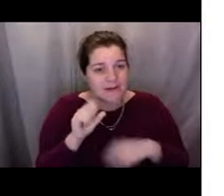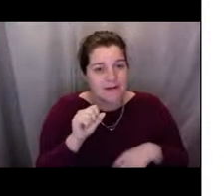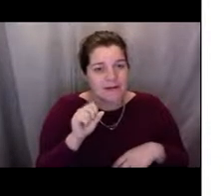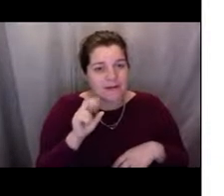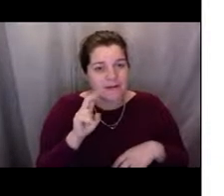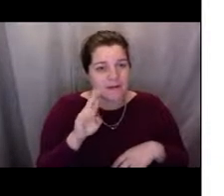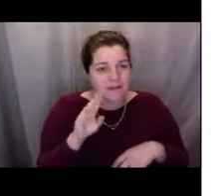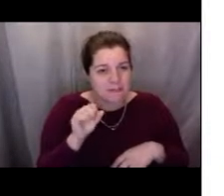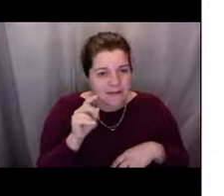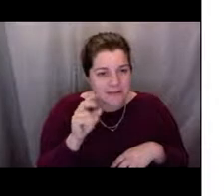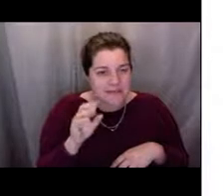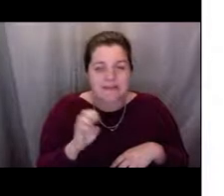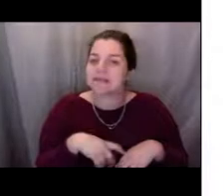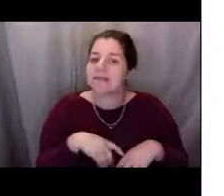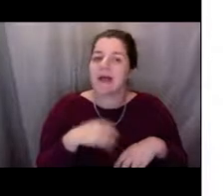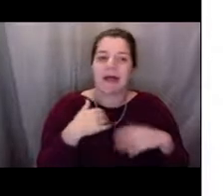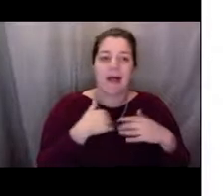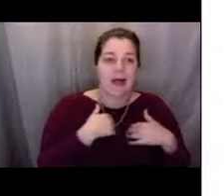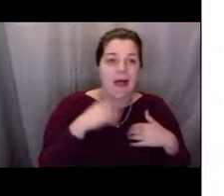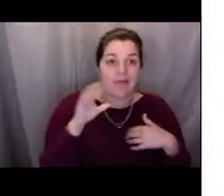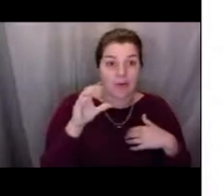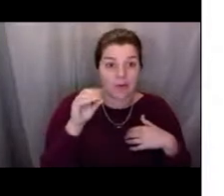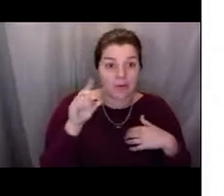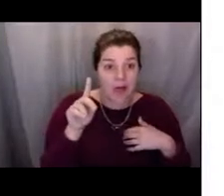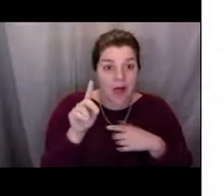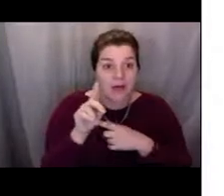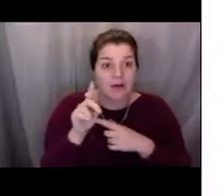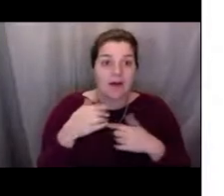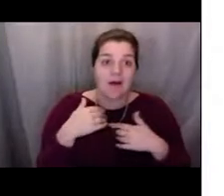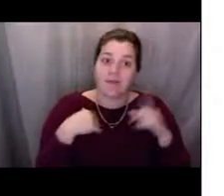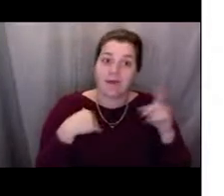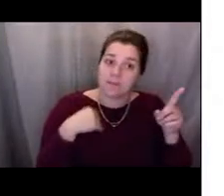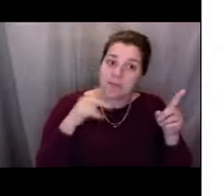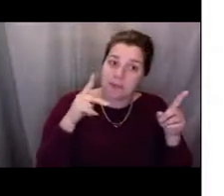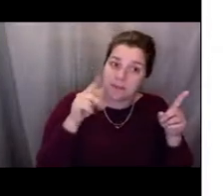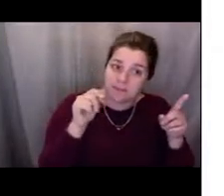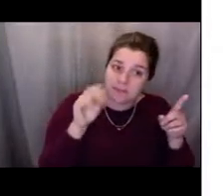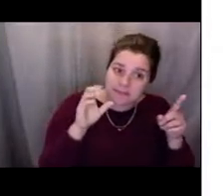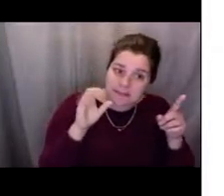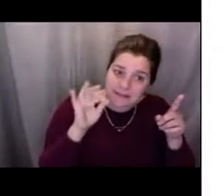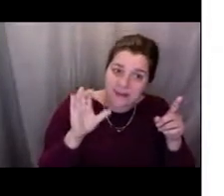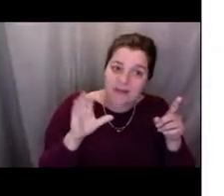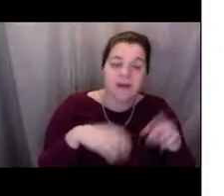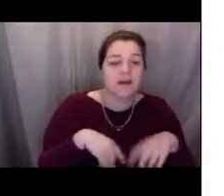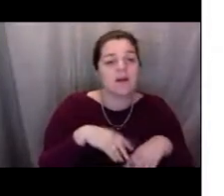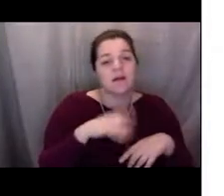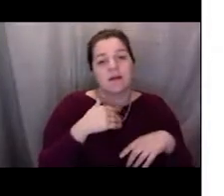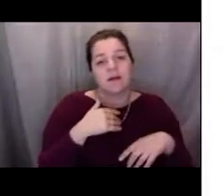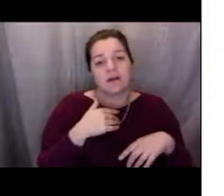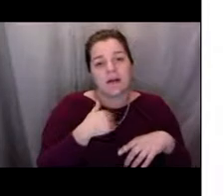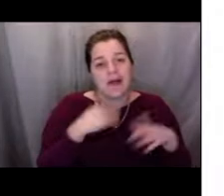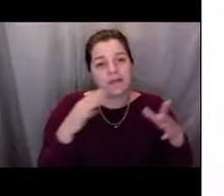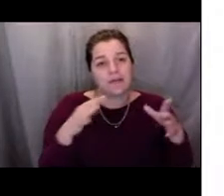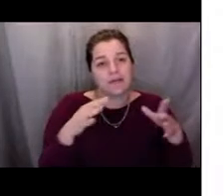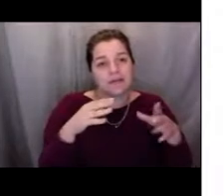Pacific cod, Pacific cod who are caught on, inside state waters or a joint with the federal,